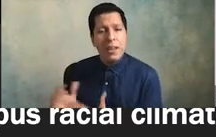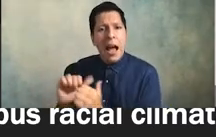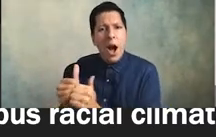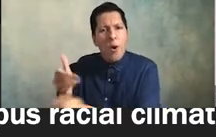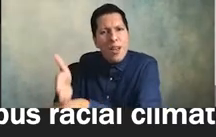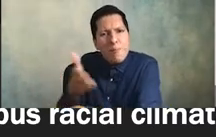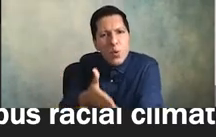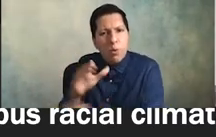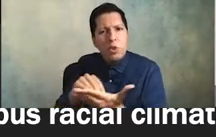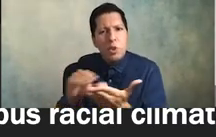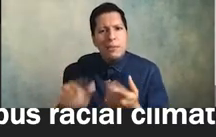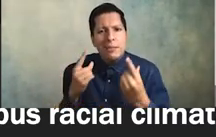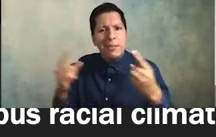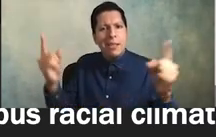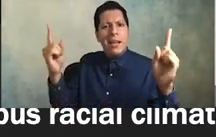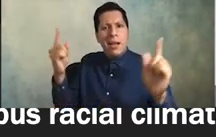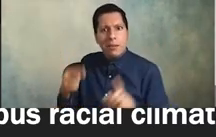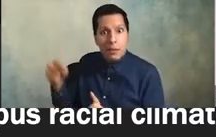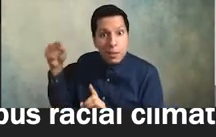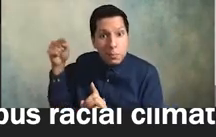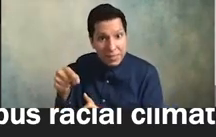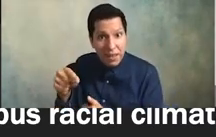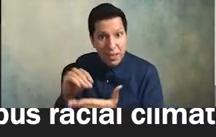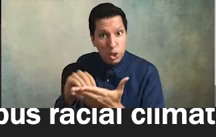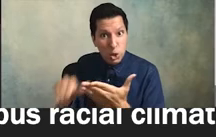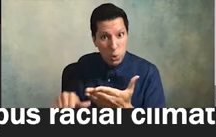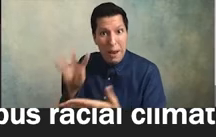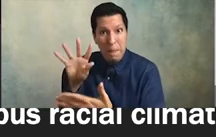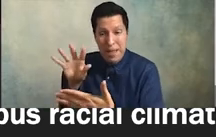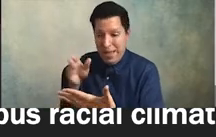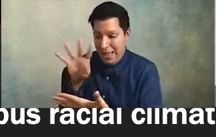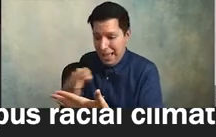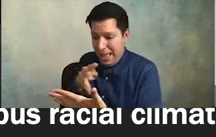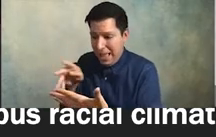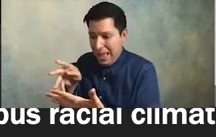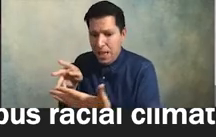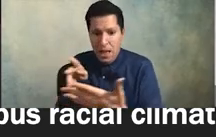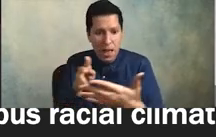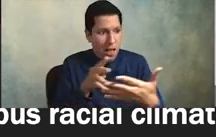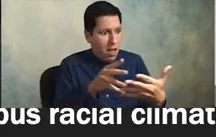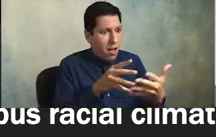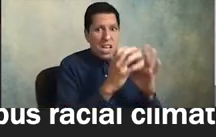success on this particular student success metric but yet it says not a word about black women but